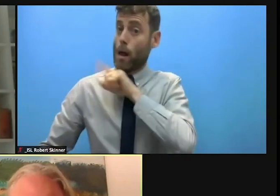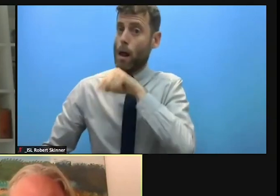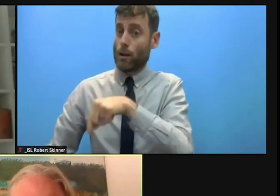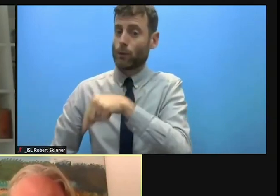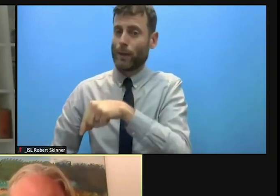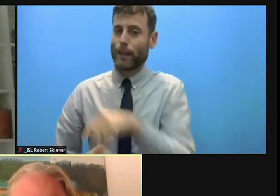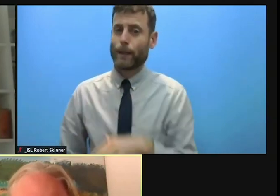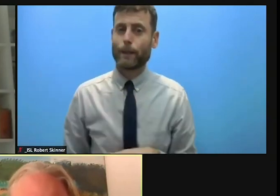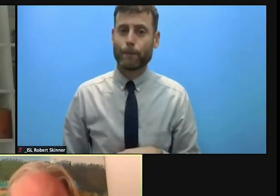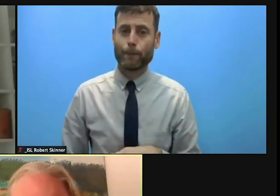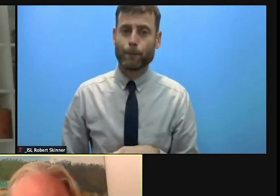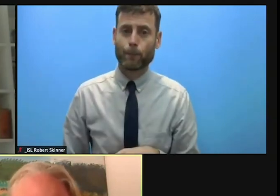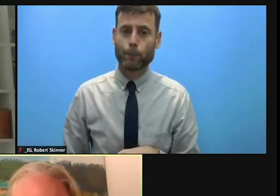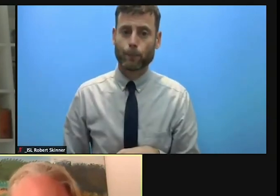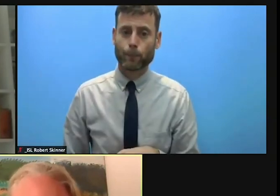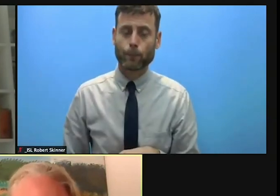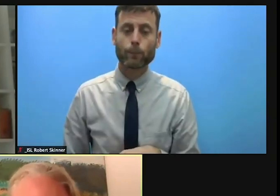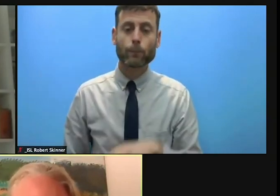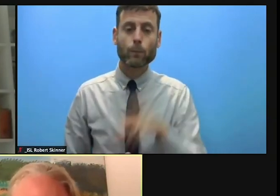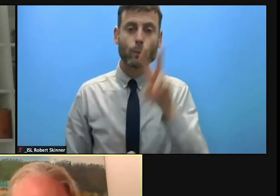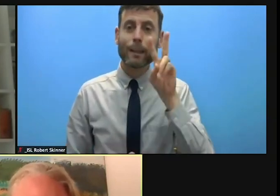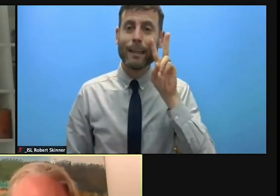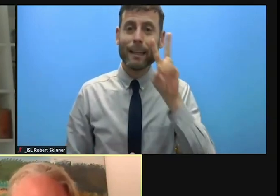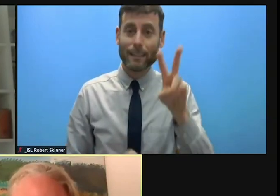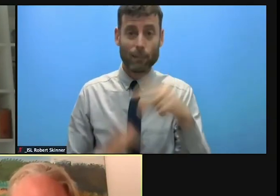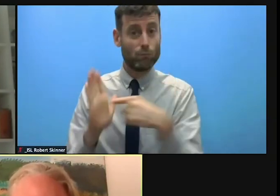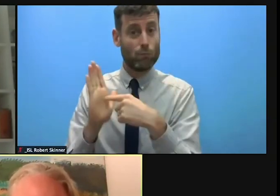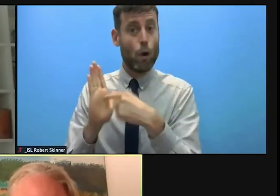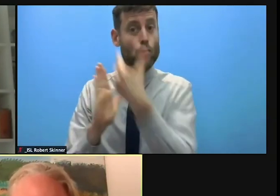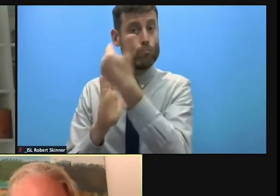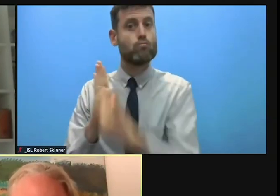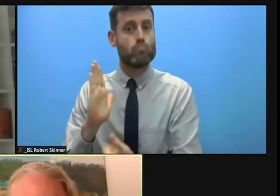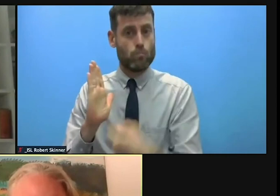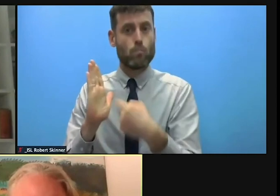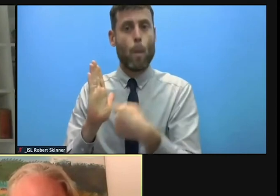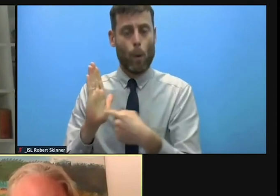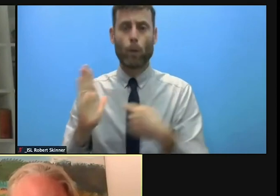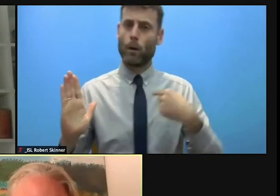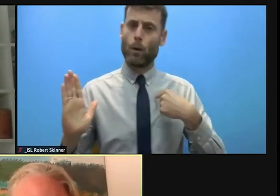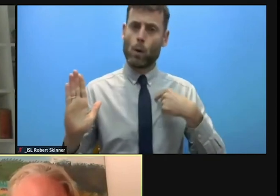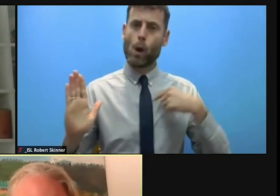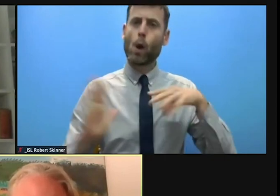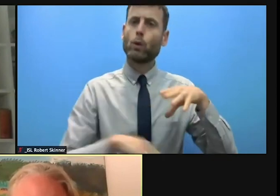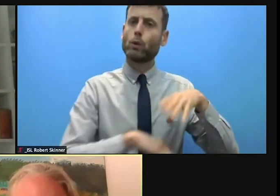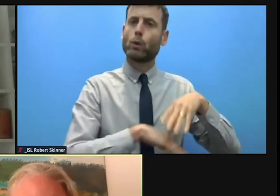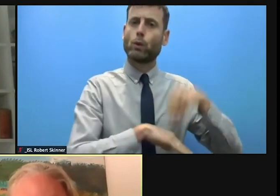in line with the report, we very much from the Swedish side also commits to work together in